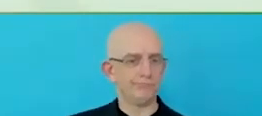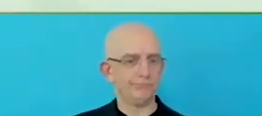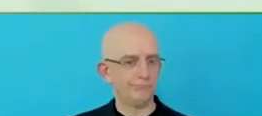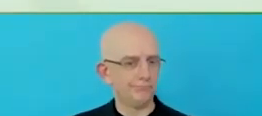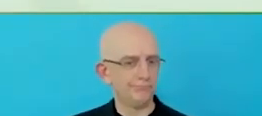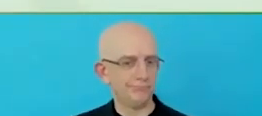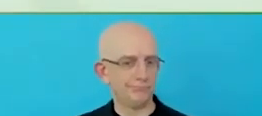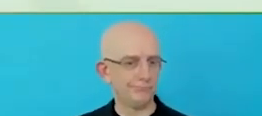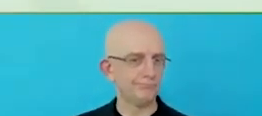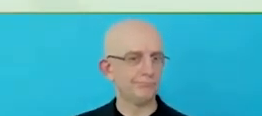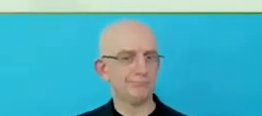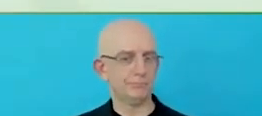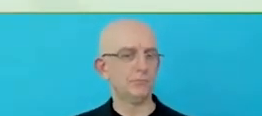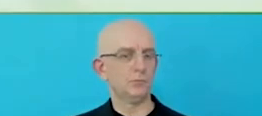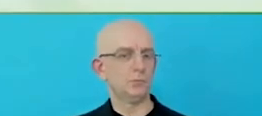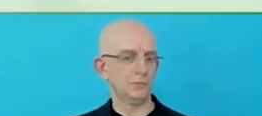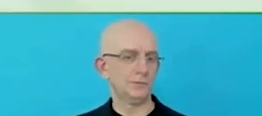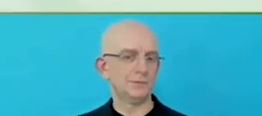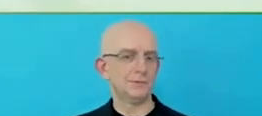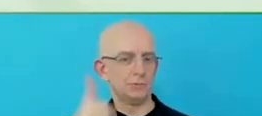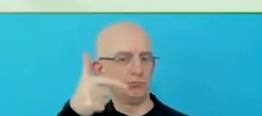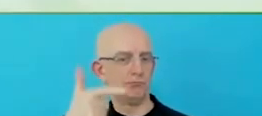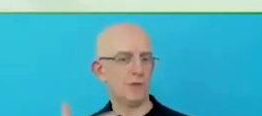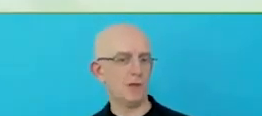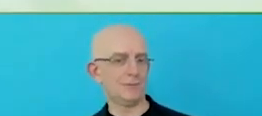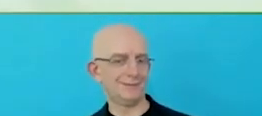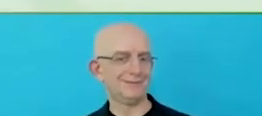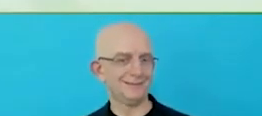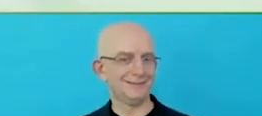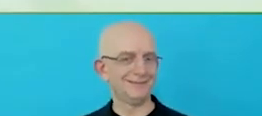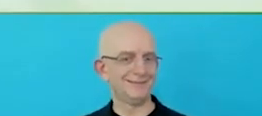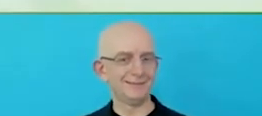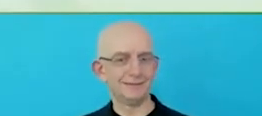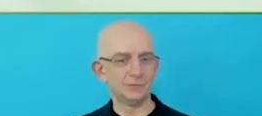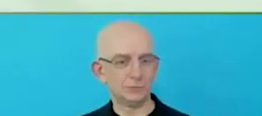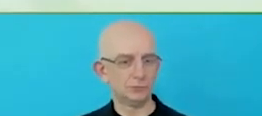strategy, with our scale, it has to be relevant to all of our markets.